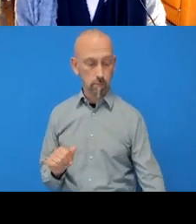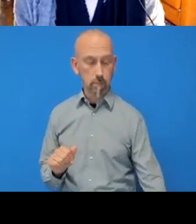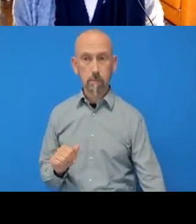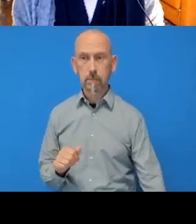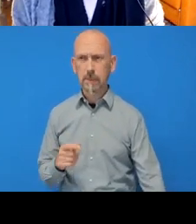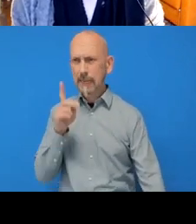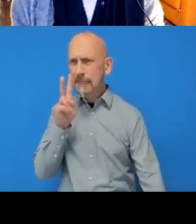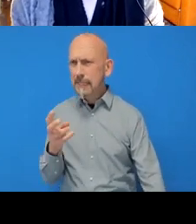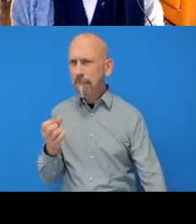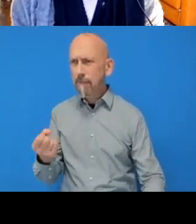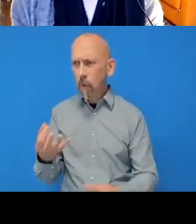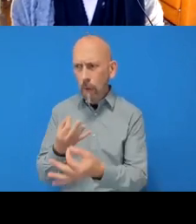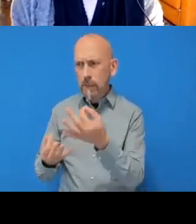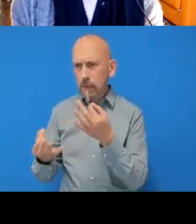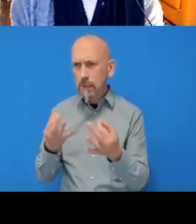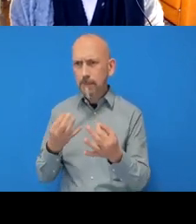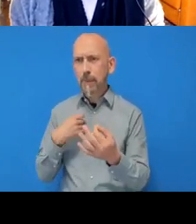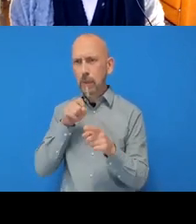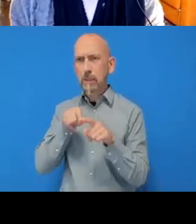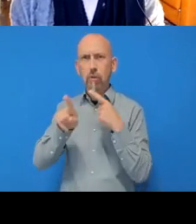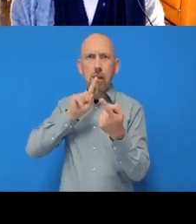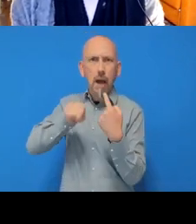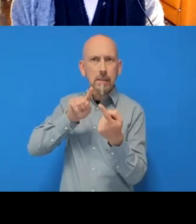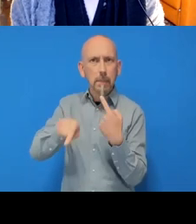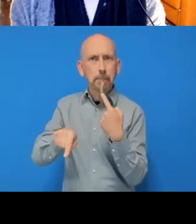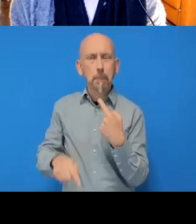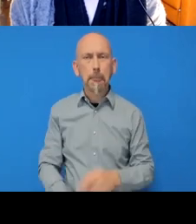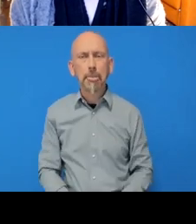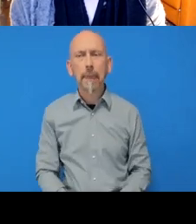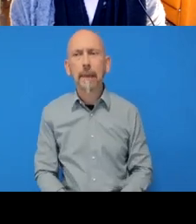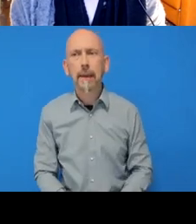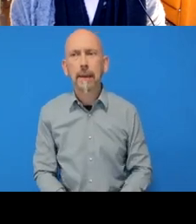try and go through those. So the first one is “I’m getting stuck at create pull request,